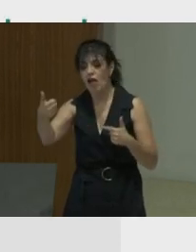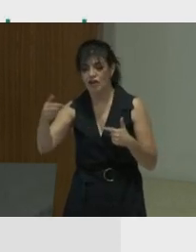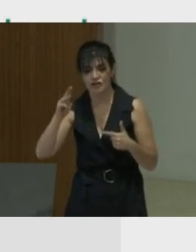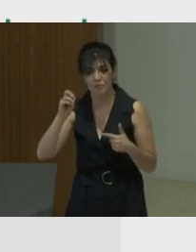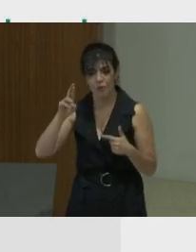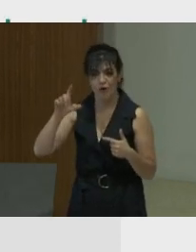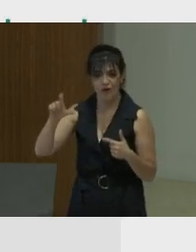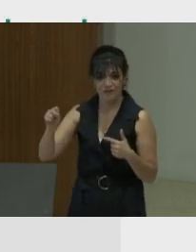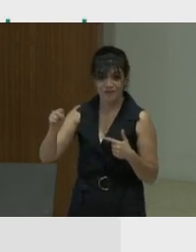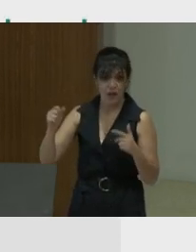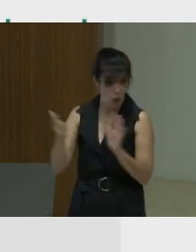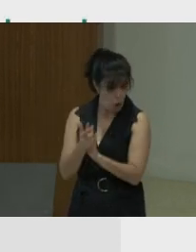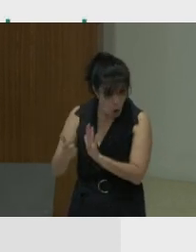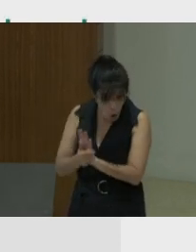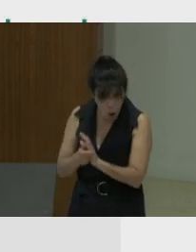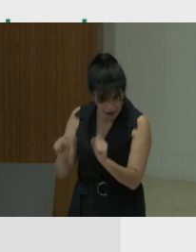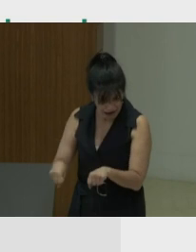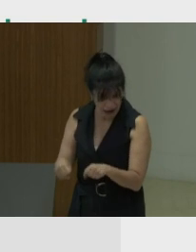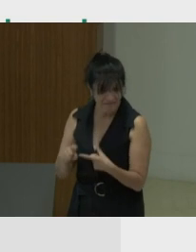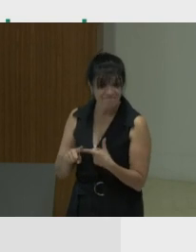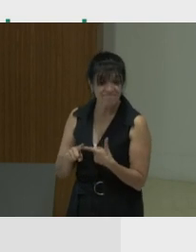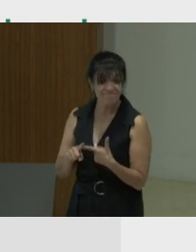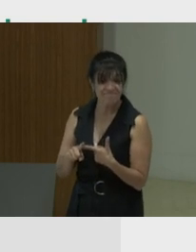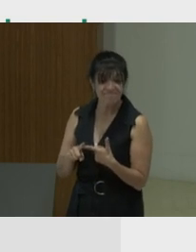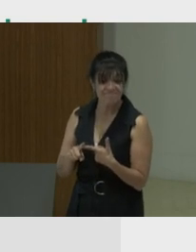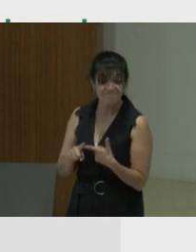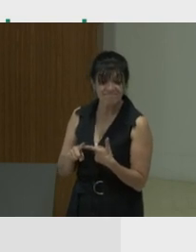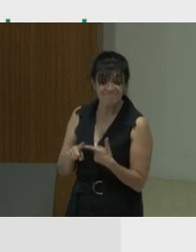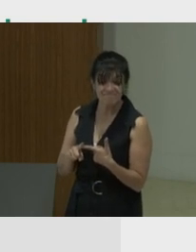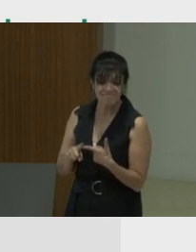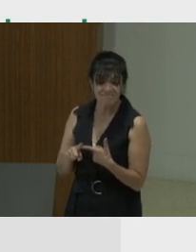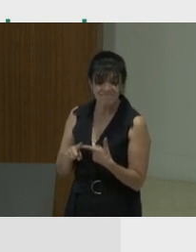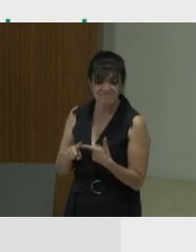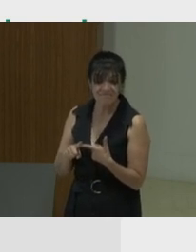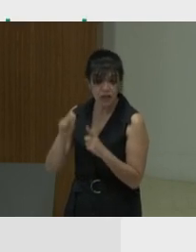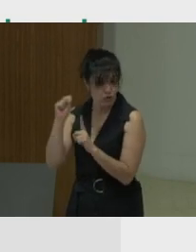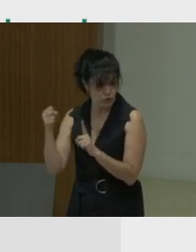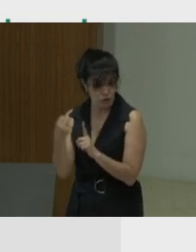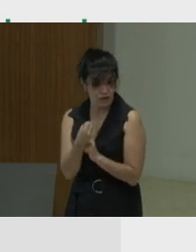And these can be the law, but they can also be the society or the community where you